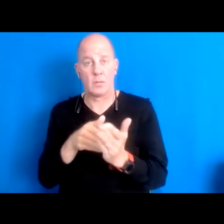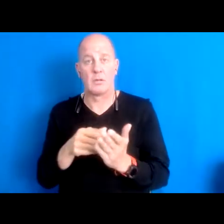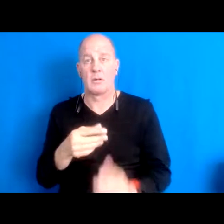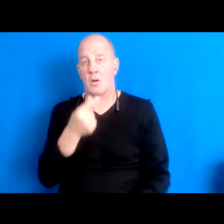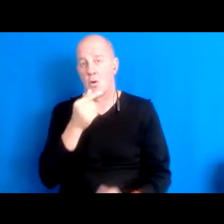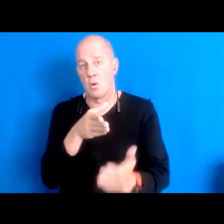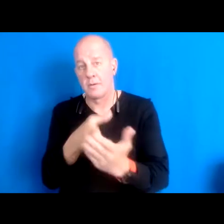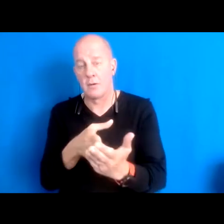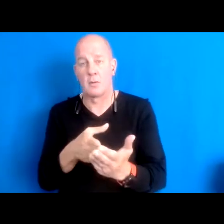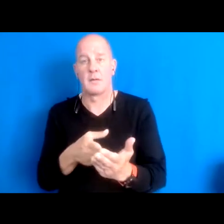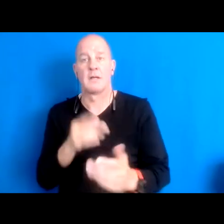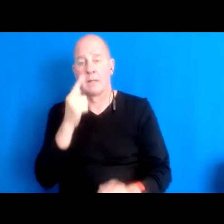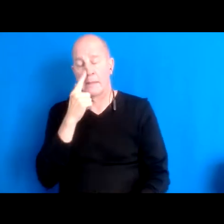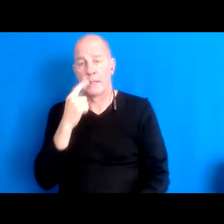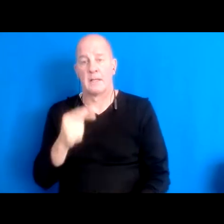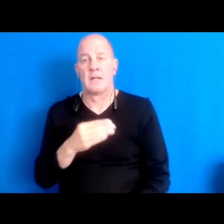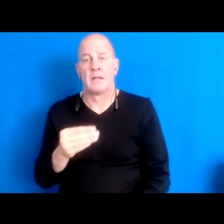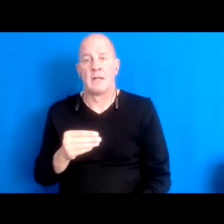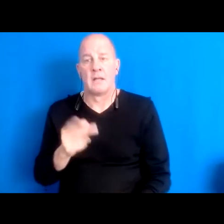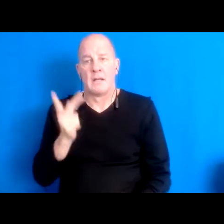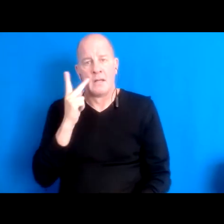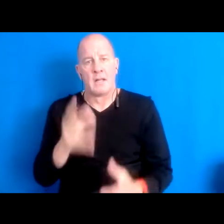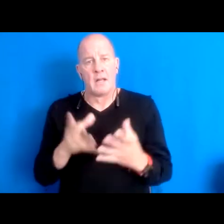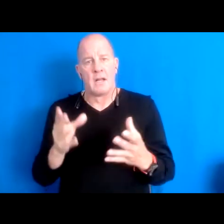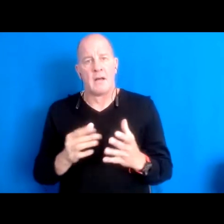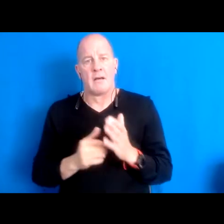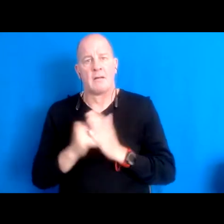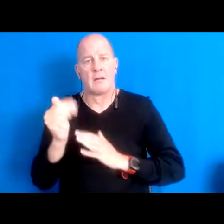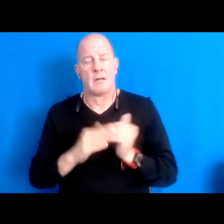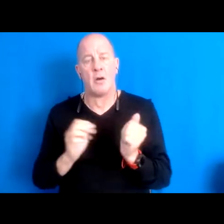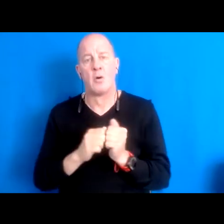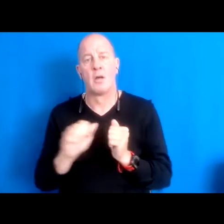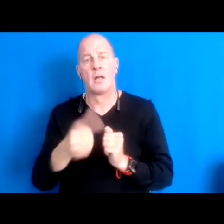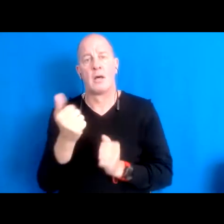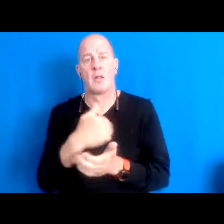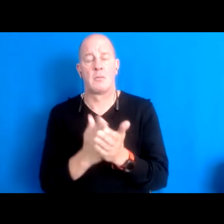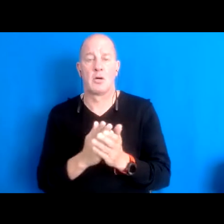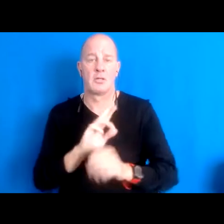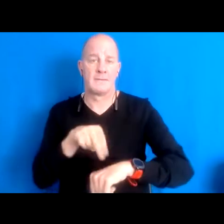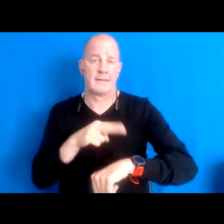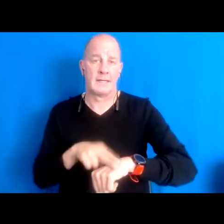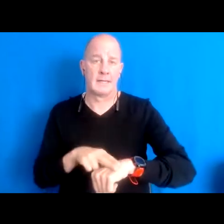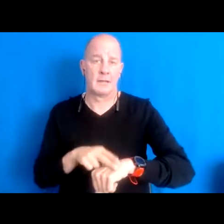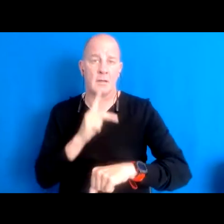16:00:38 And I found a lot of solace in the rest of nature in those landscapes they they held me in very literal ways.